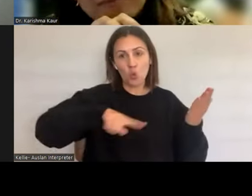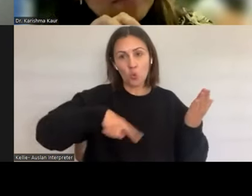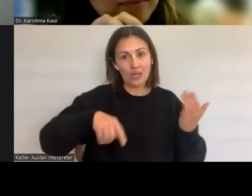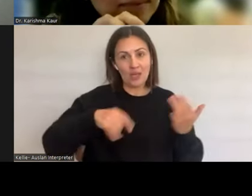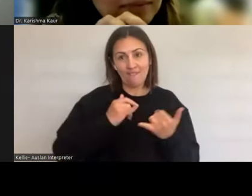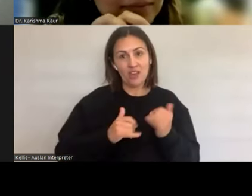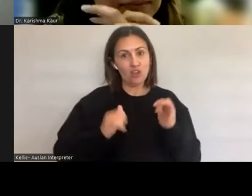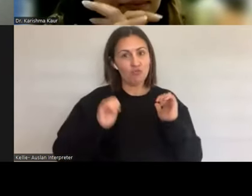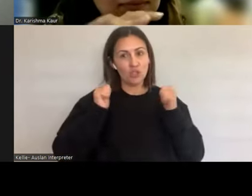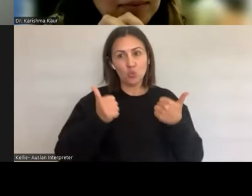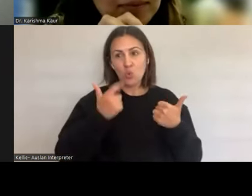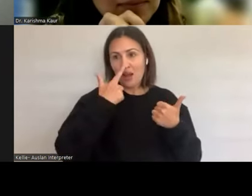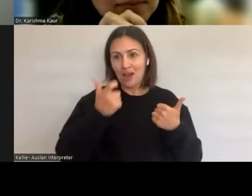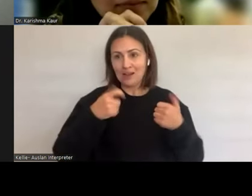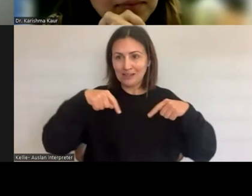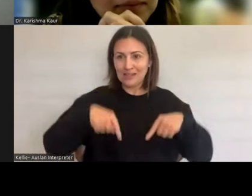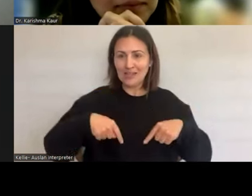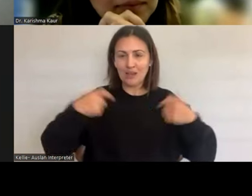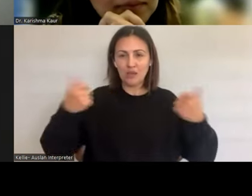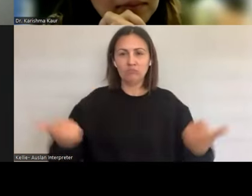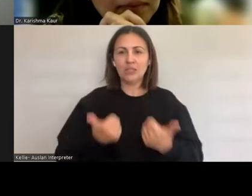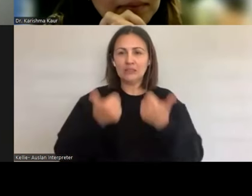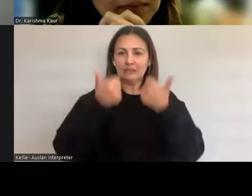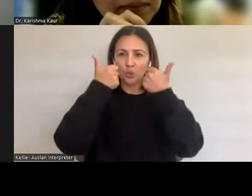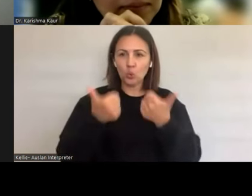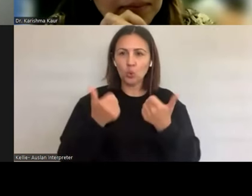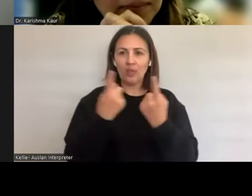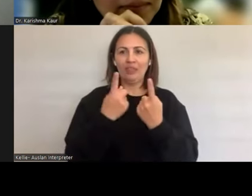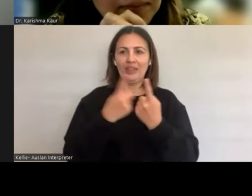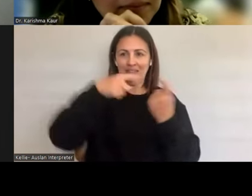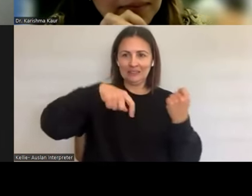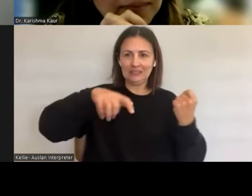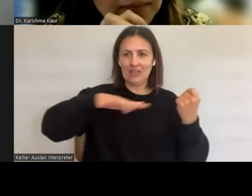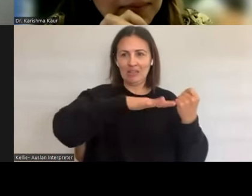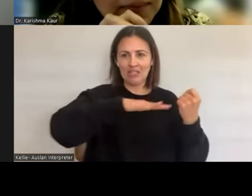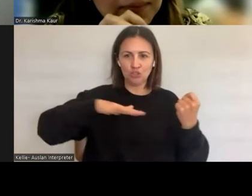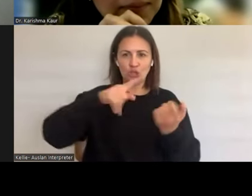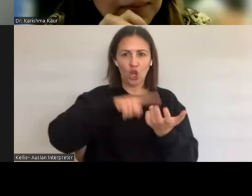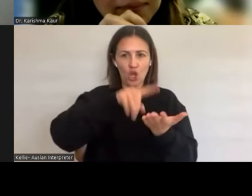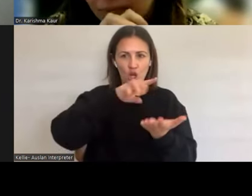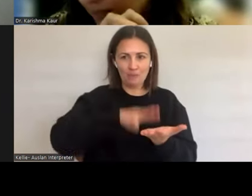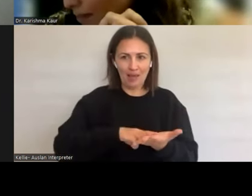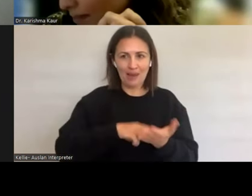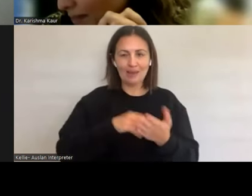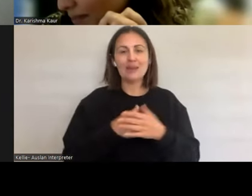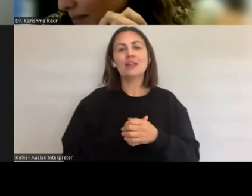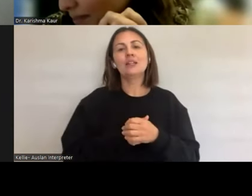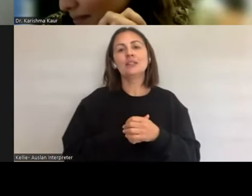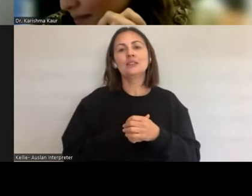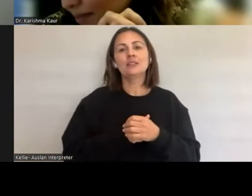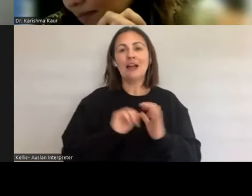have to offer across the the broader Loddon Mallee region and the culture, the religion,